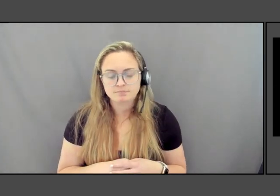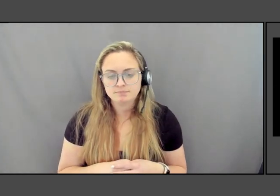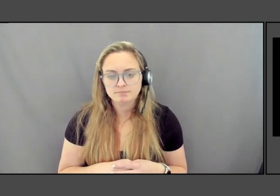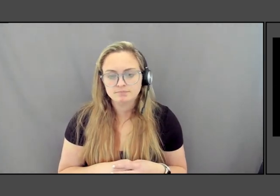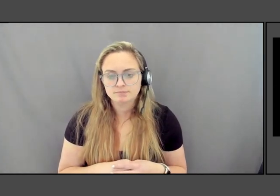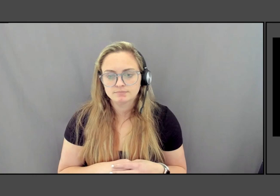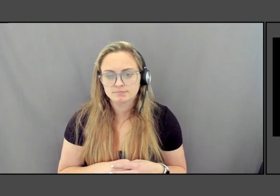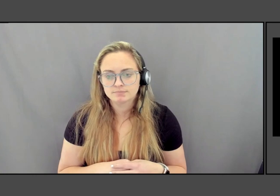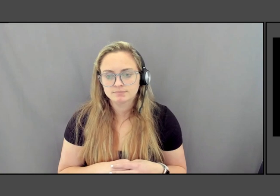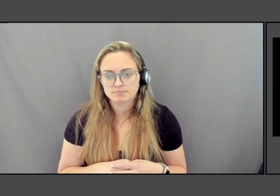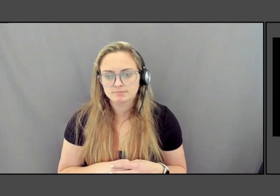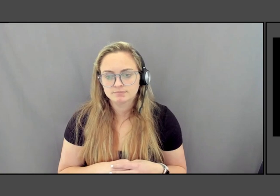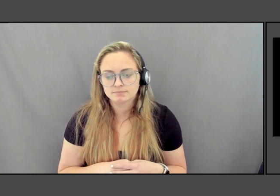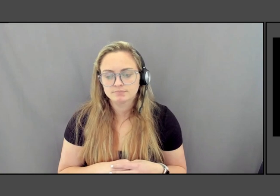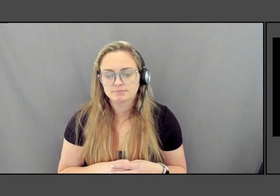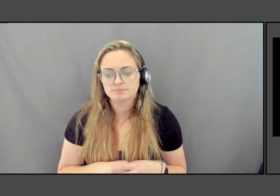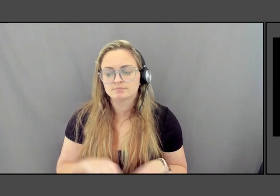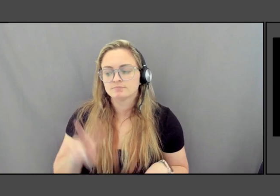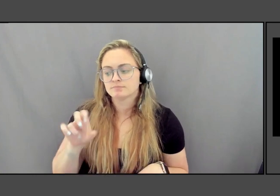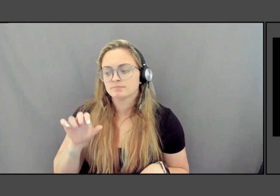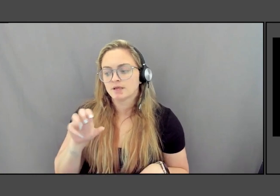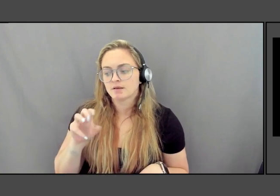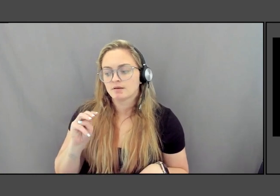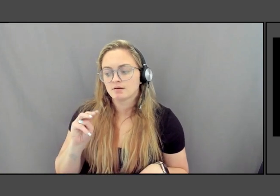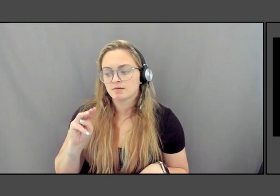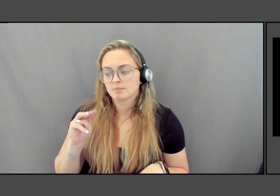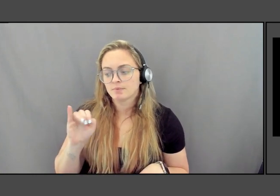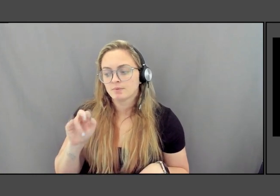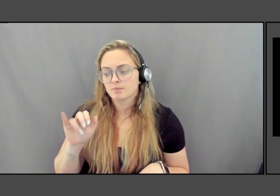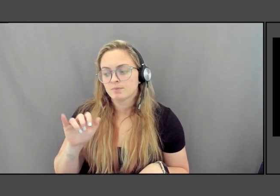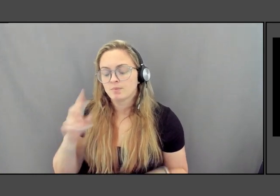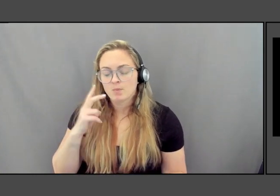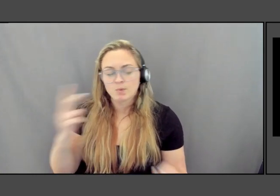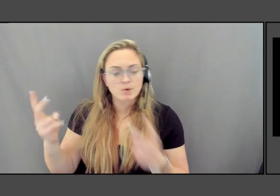the Vietnam Memorial dematerializes the object.